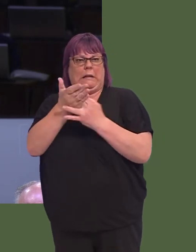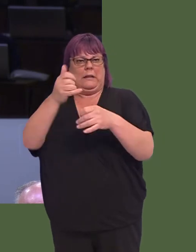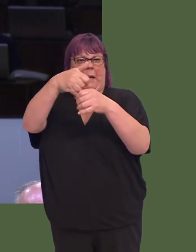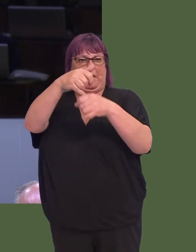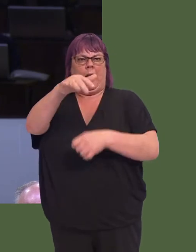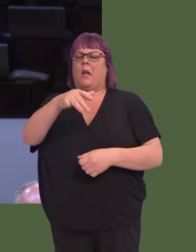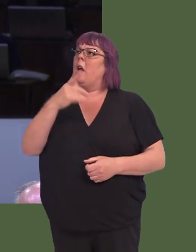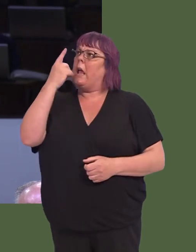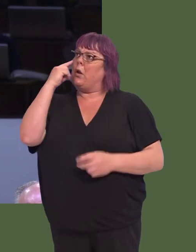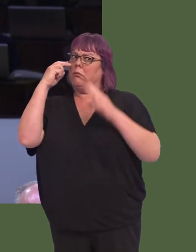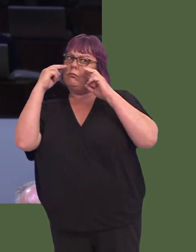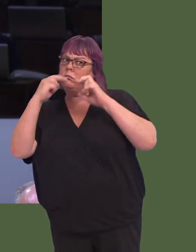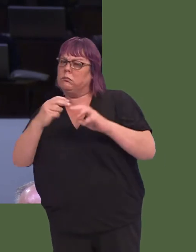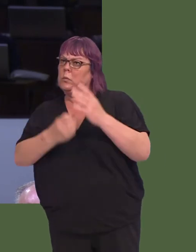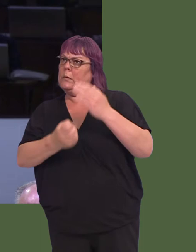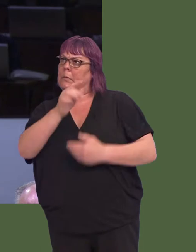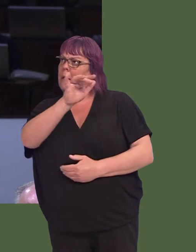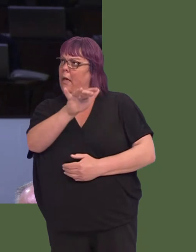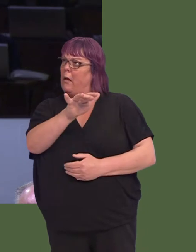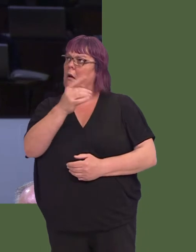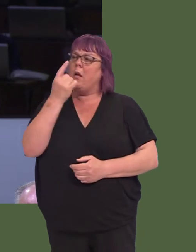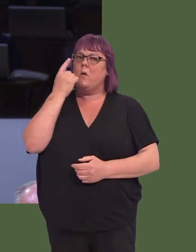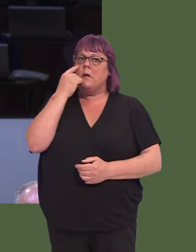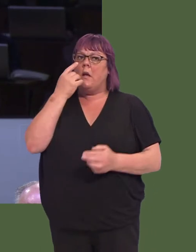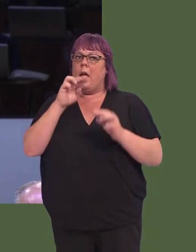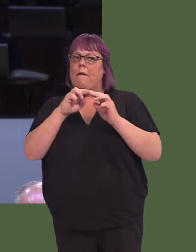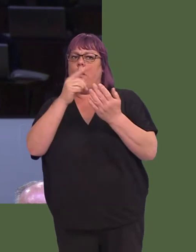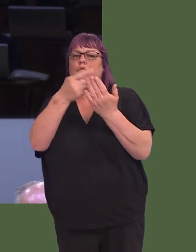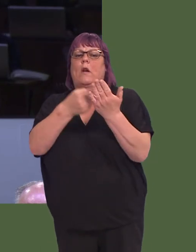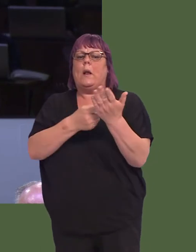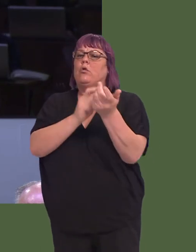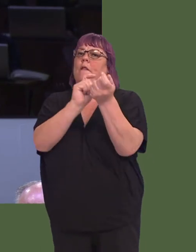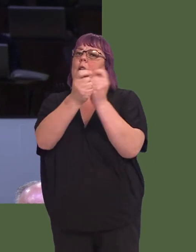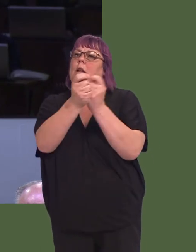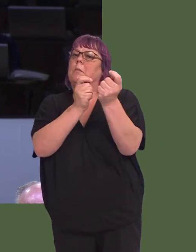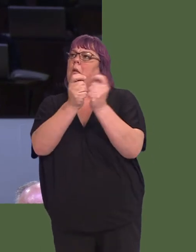Can you commit to looking again at this issue to see whether there is sufficient flexibility